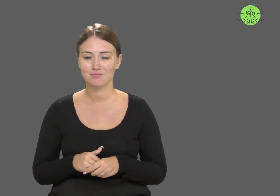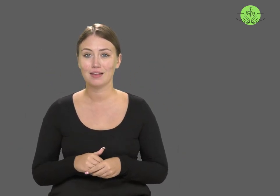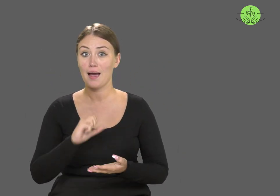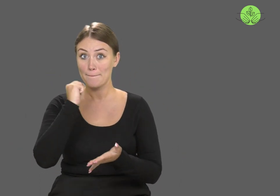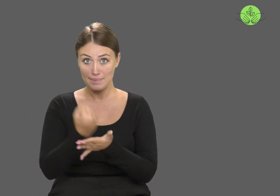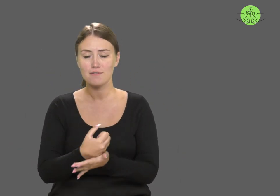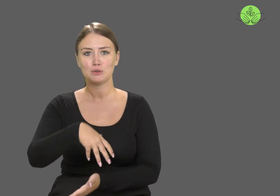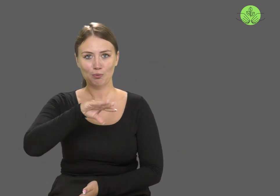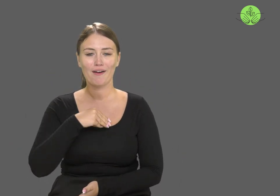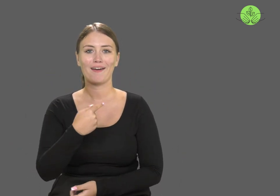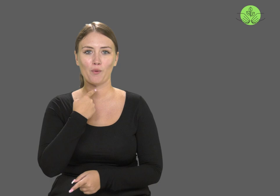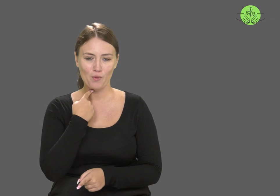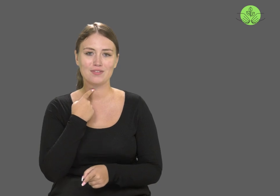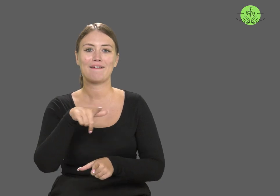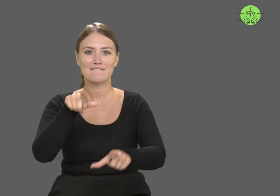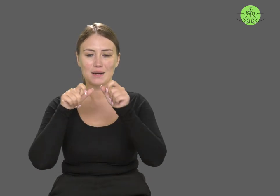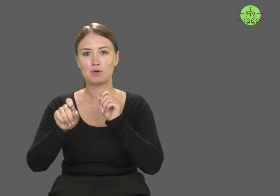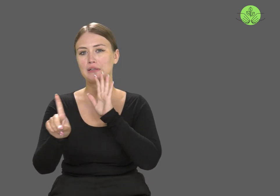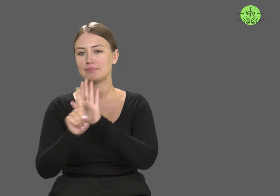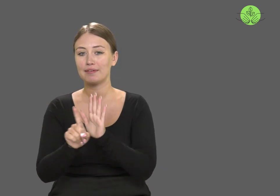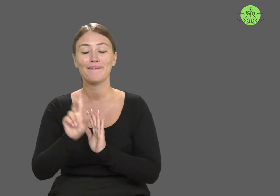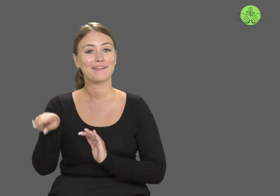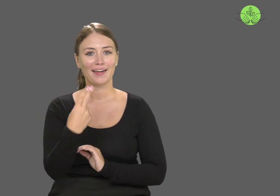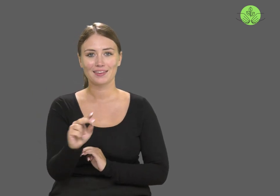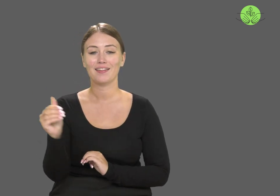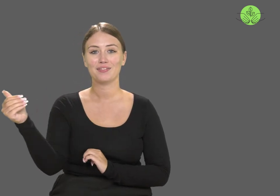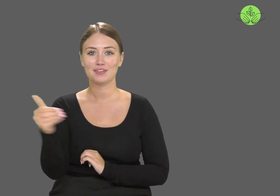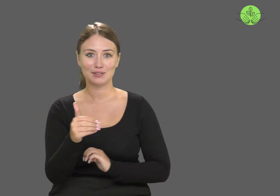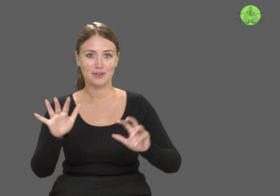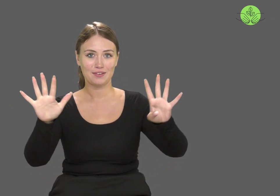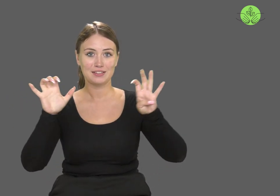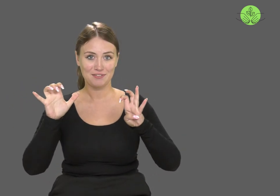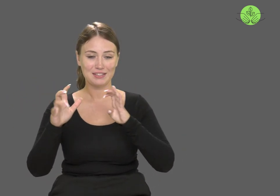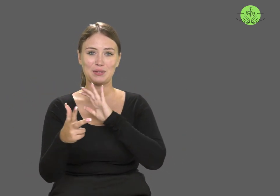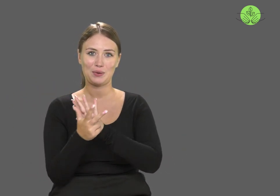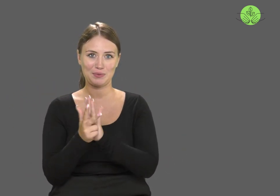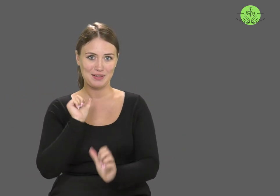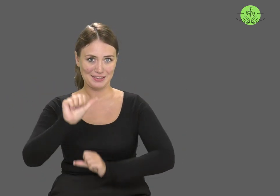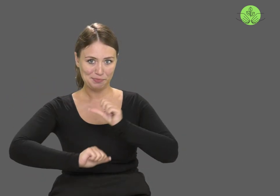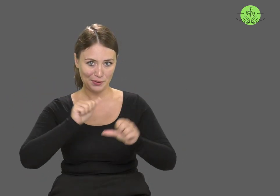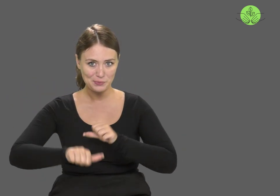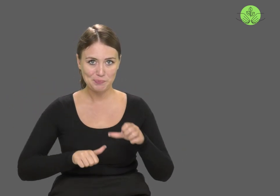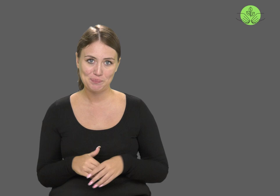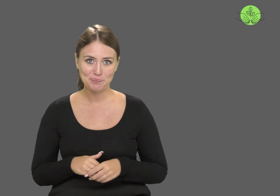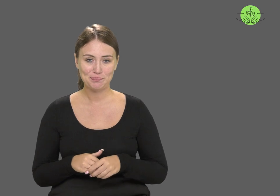and they gained the right to vote in 1918.